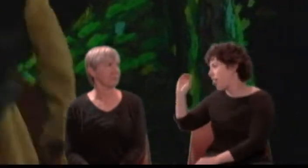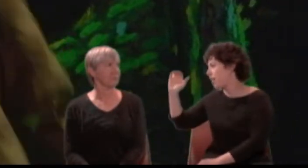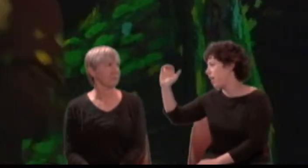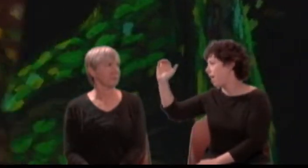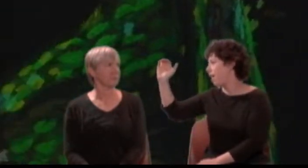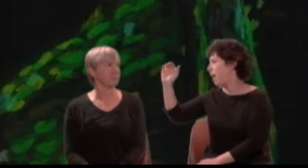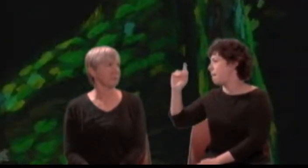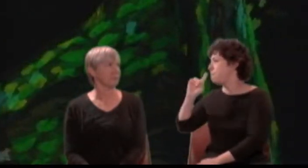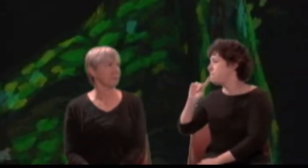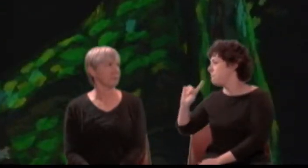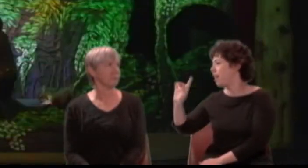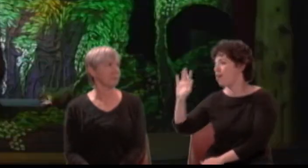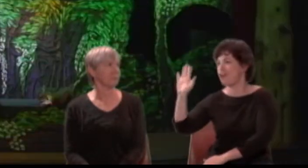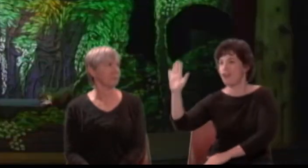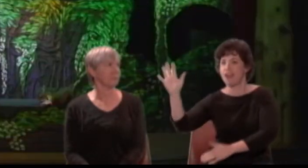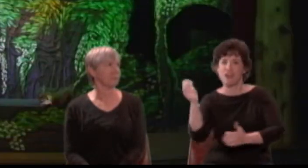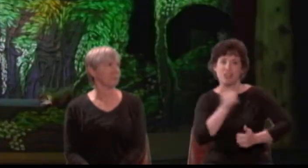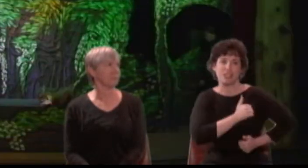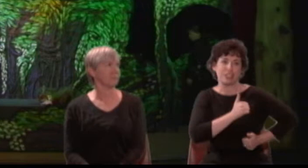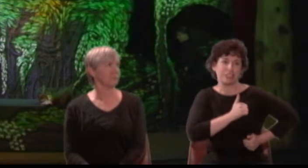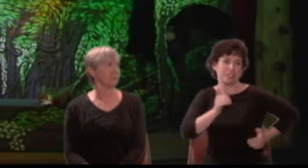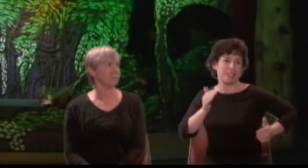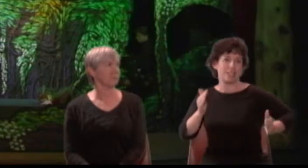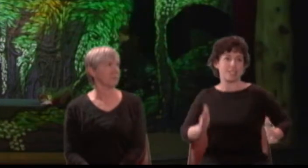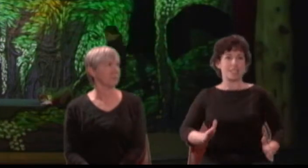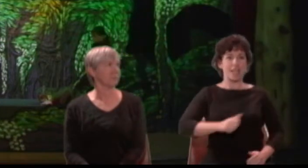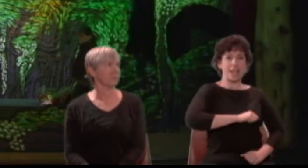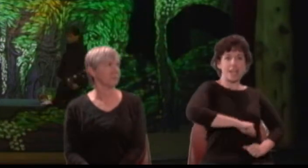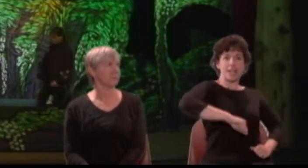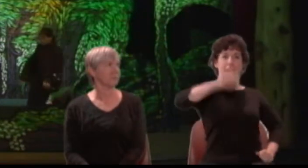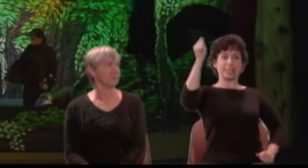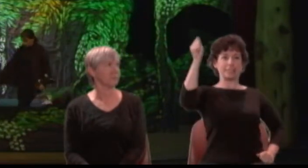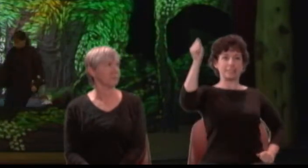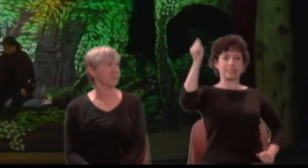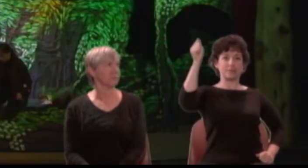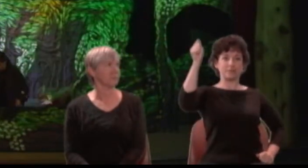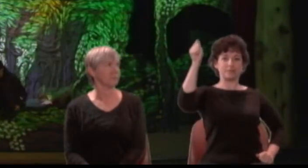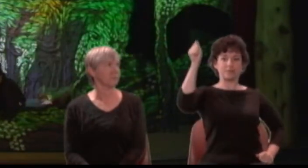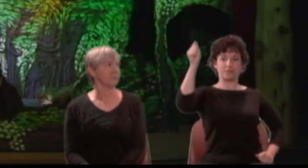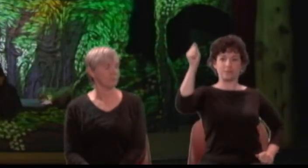[Trumpets play]